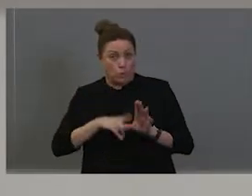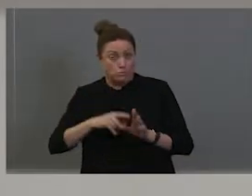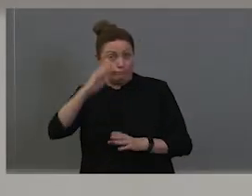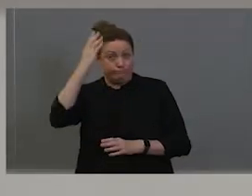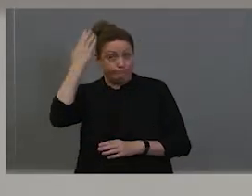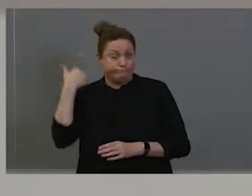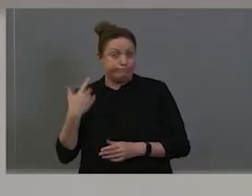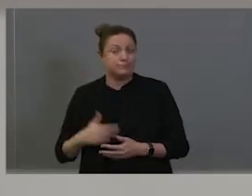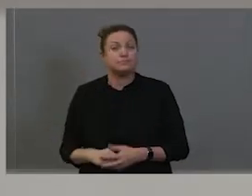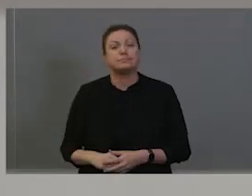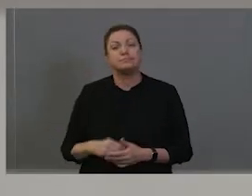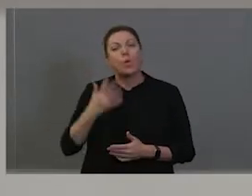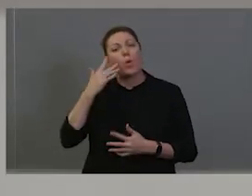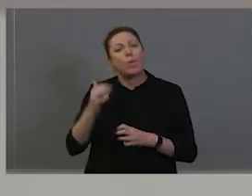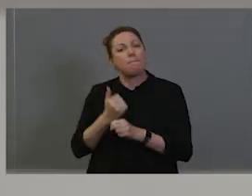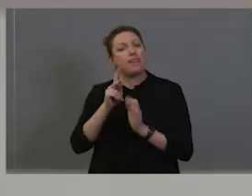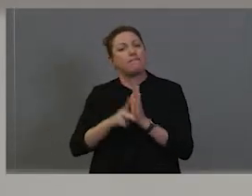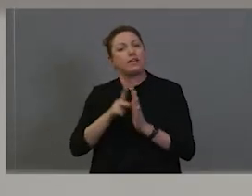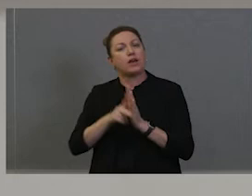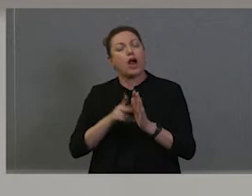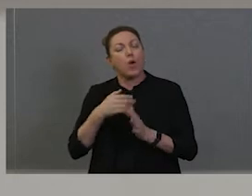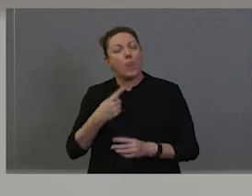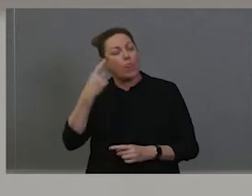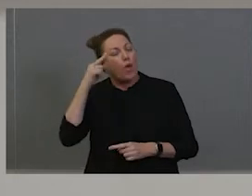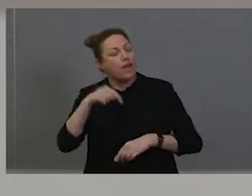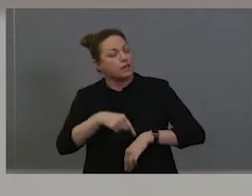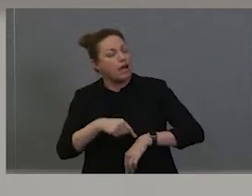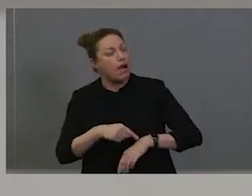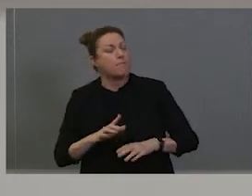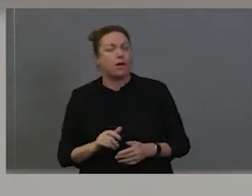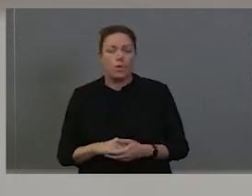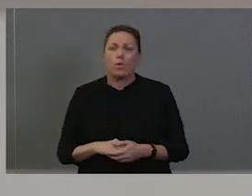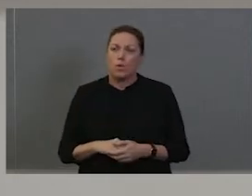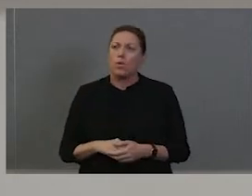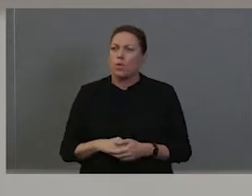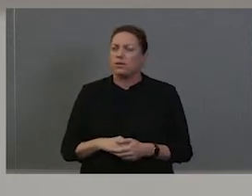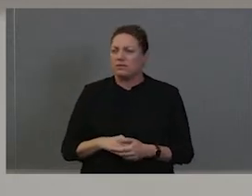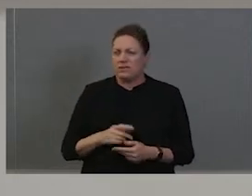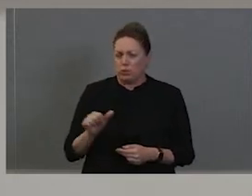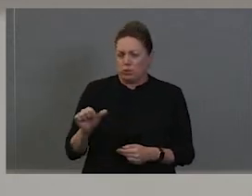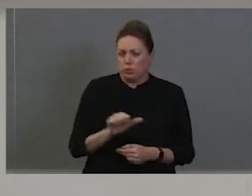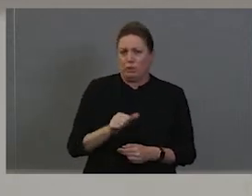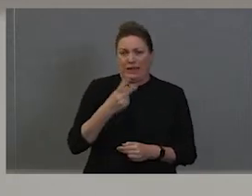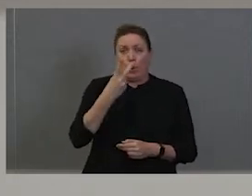And when we did this video, we were thinking, at the time, this could have been done 20 years prior would the message